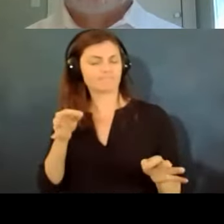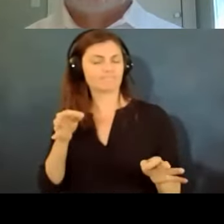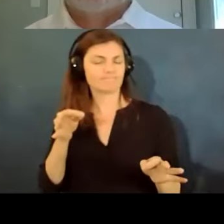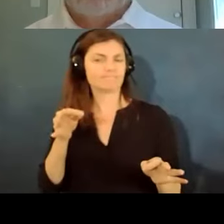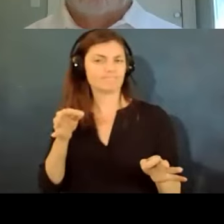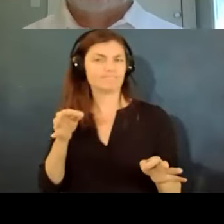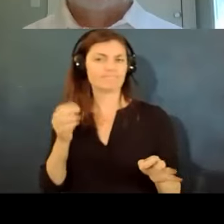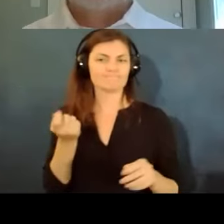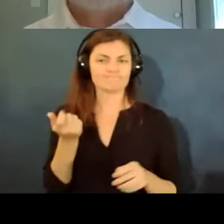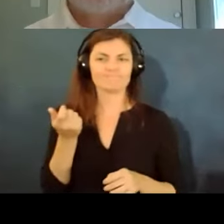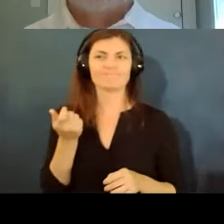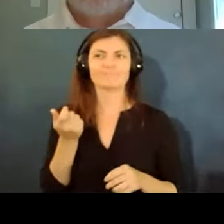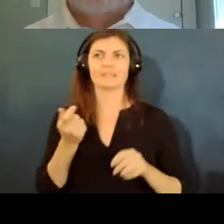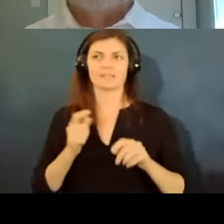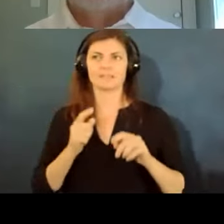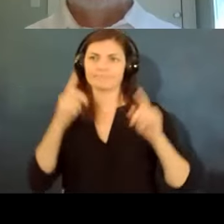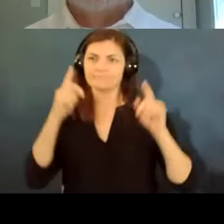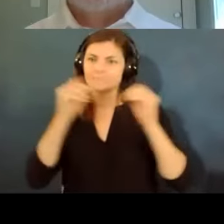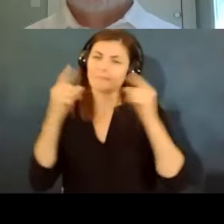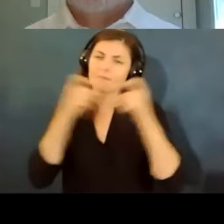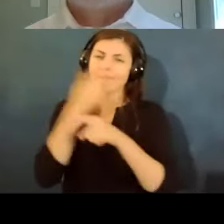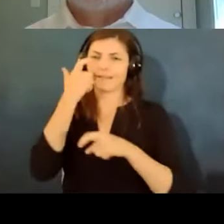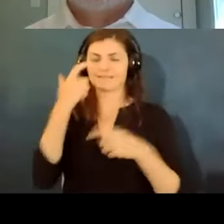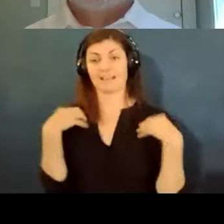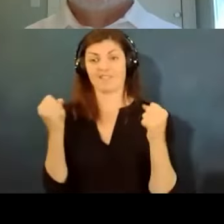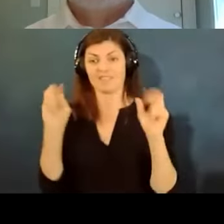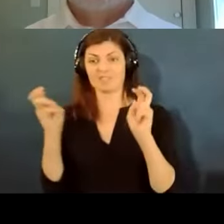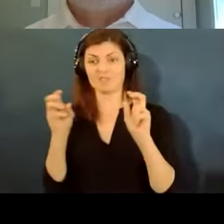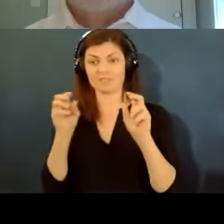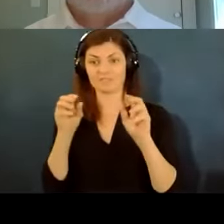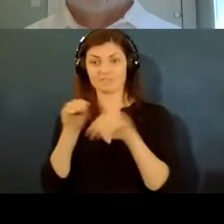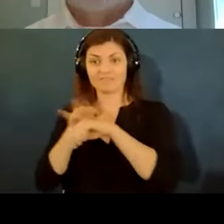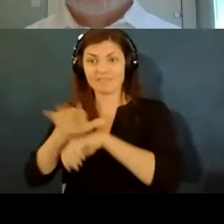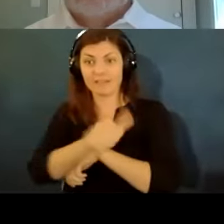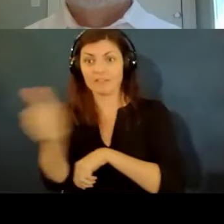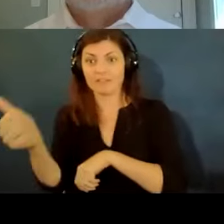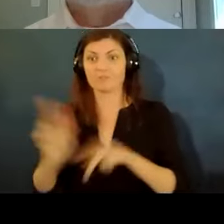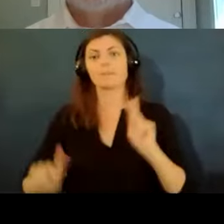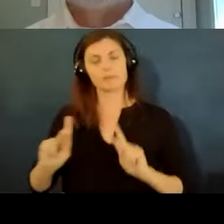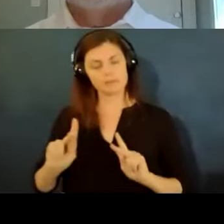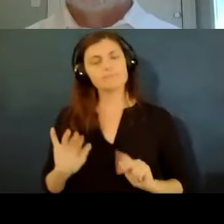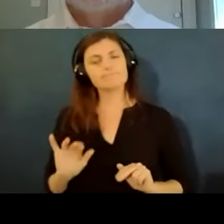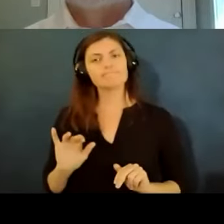uh health issues that it raises um the employer can do certain screenings that